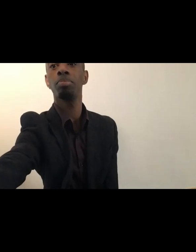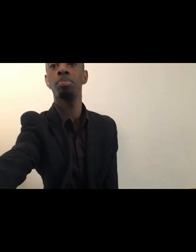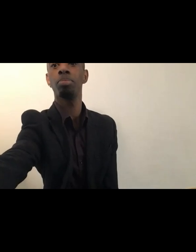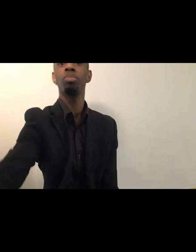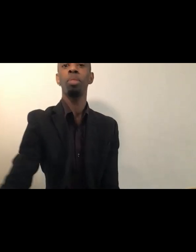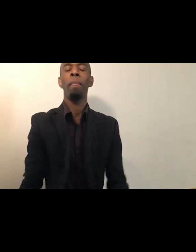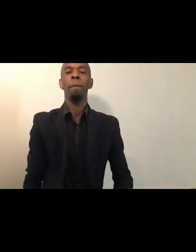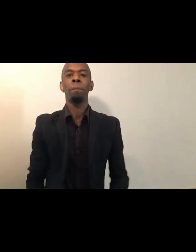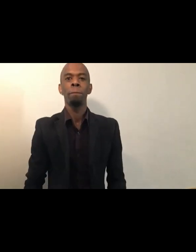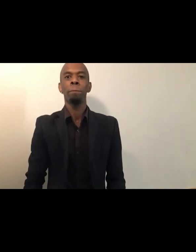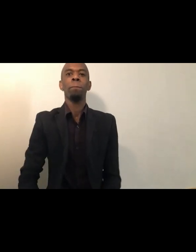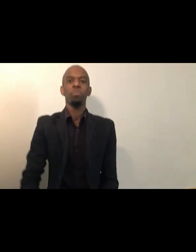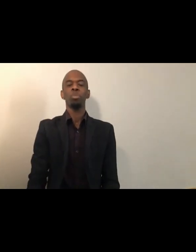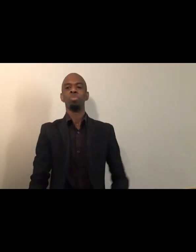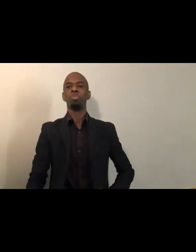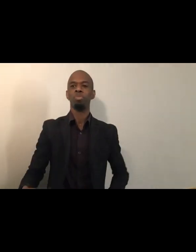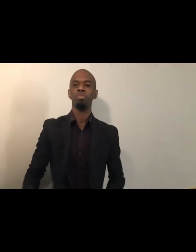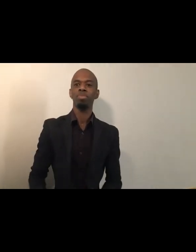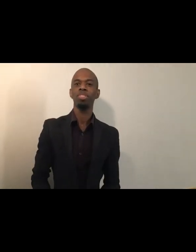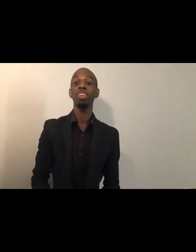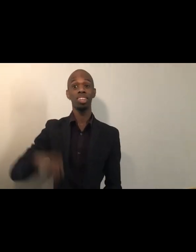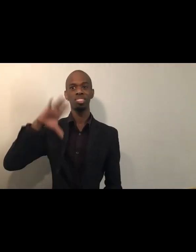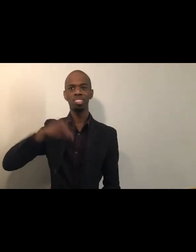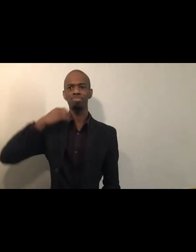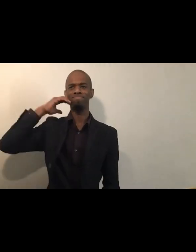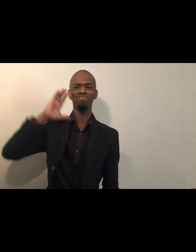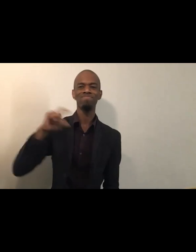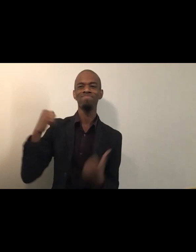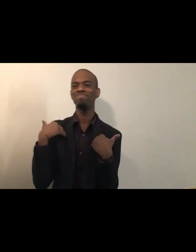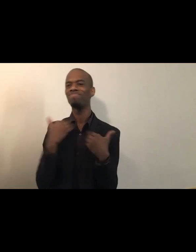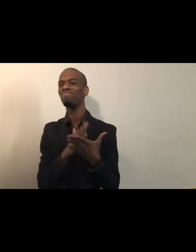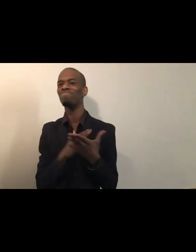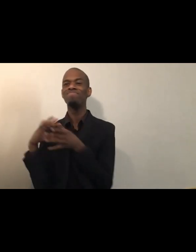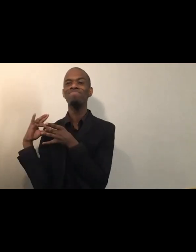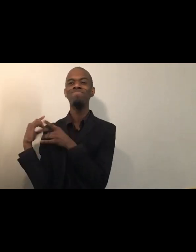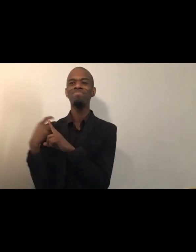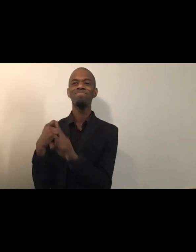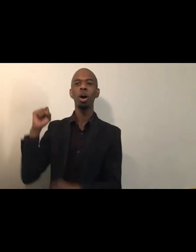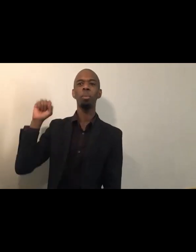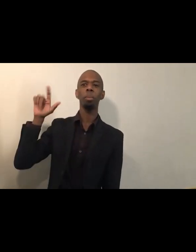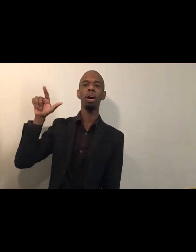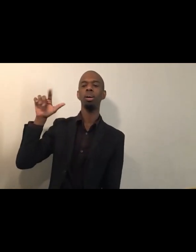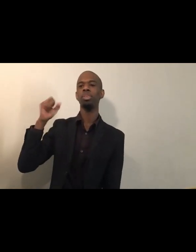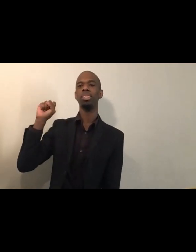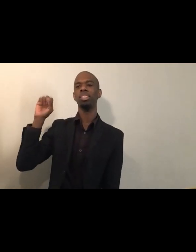So I know that we had some comments, from Social Venture Partners.